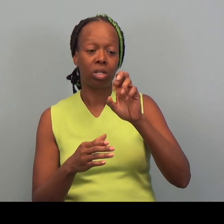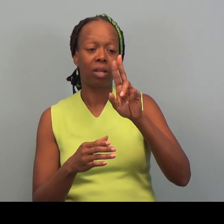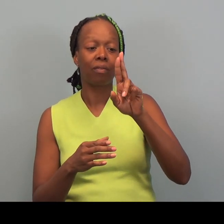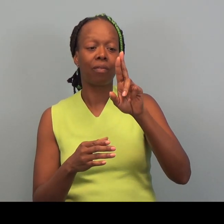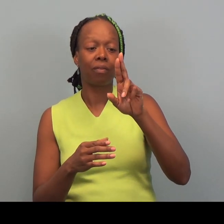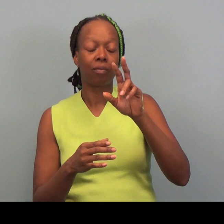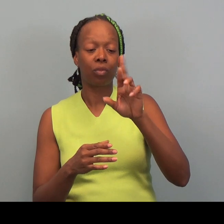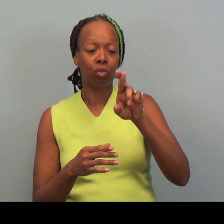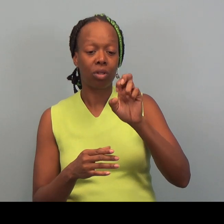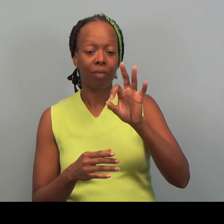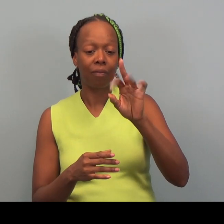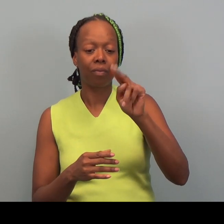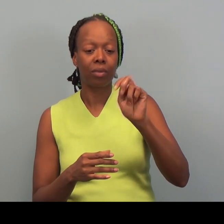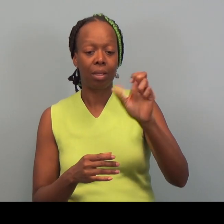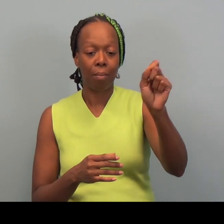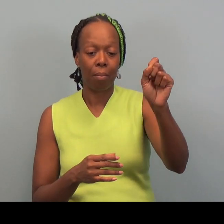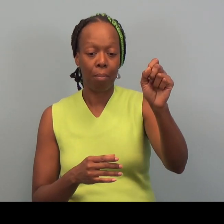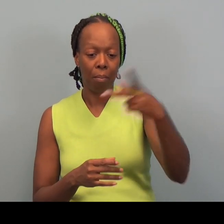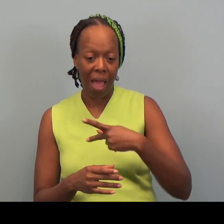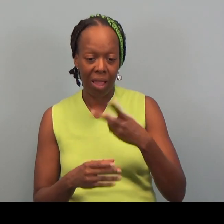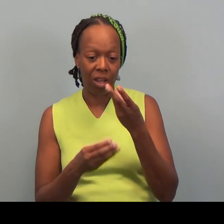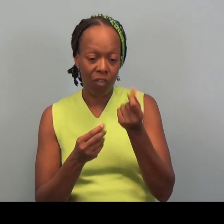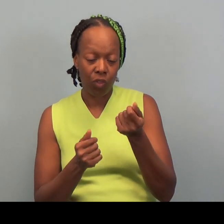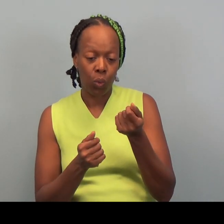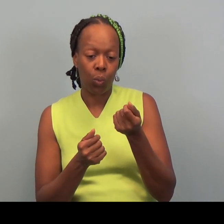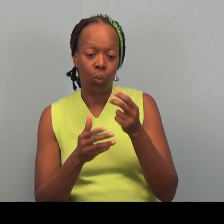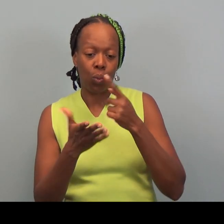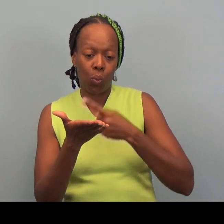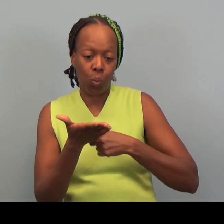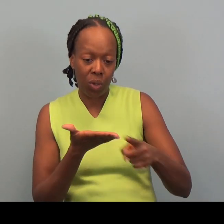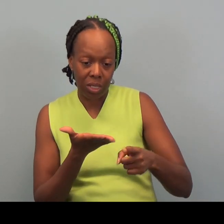You know between one week, maybe two weeks.